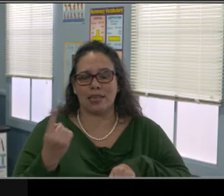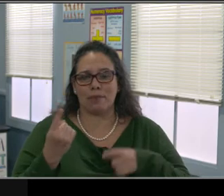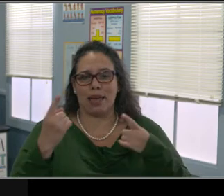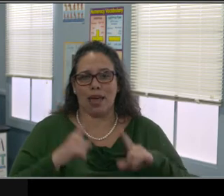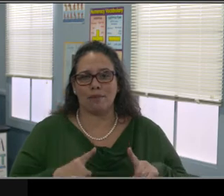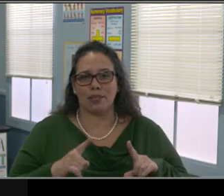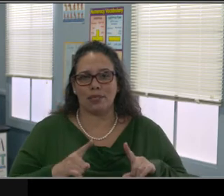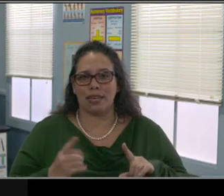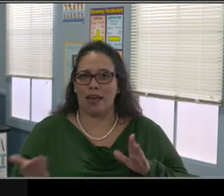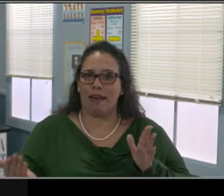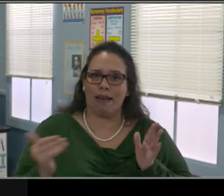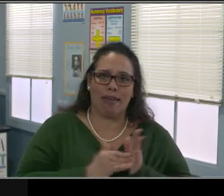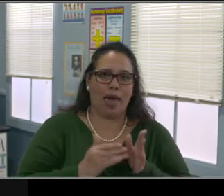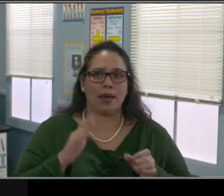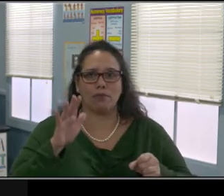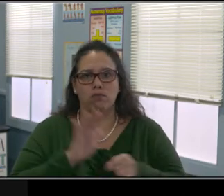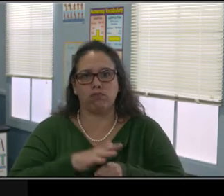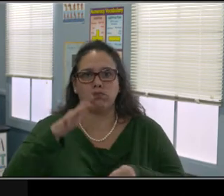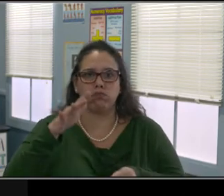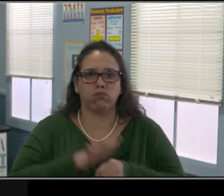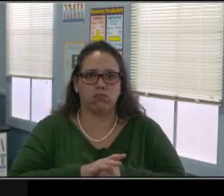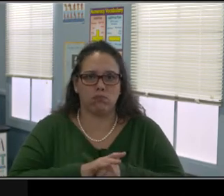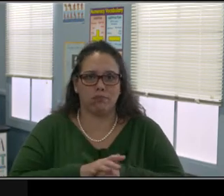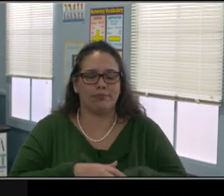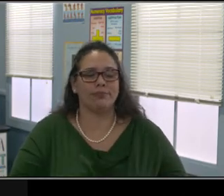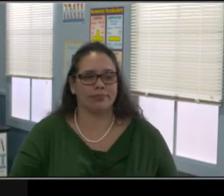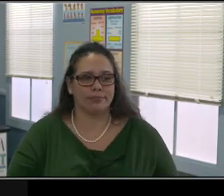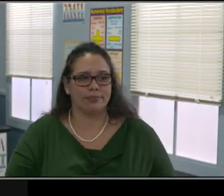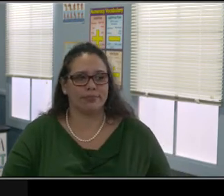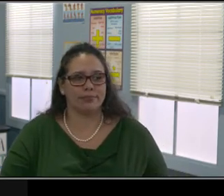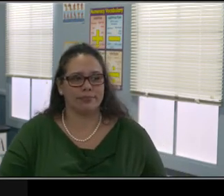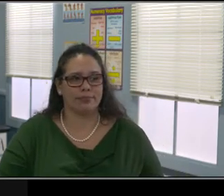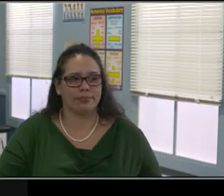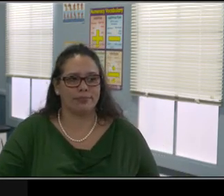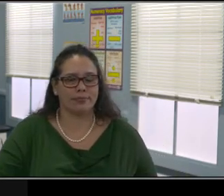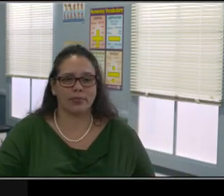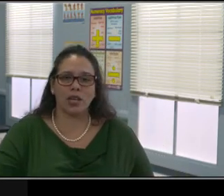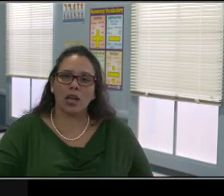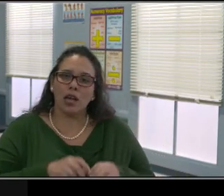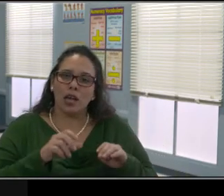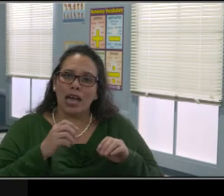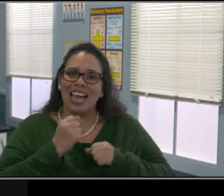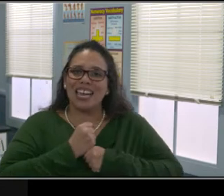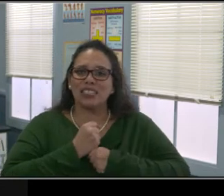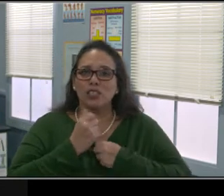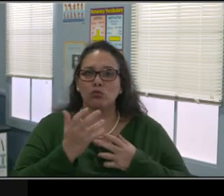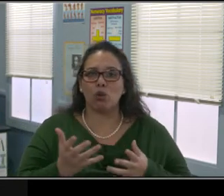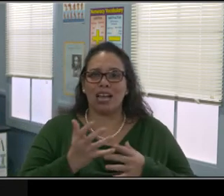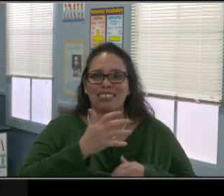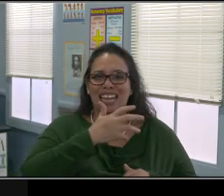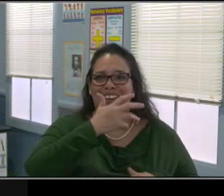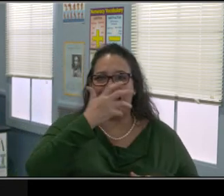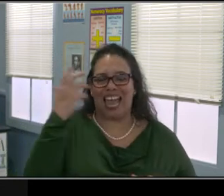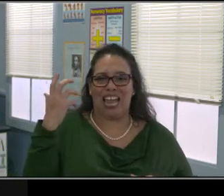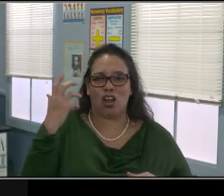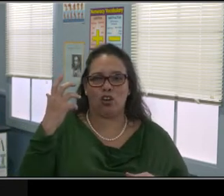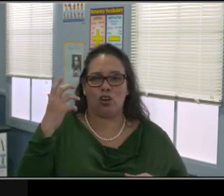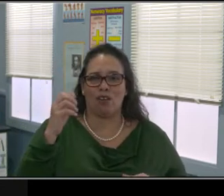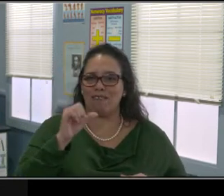It's a teaching moment to be angry and not be aggressive. You're showing your children that you can be angry.